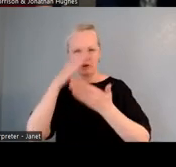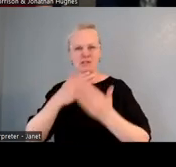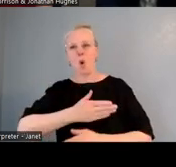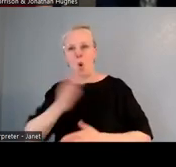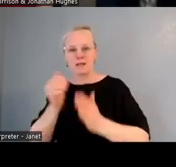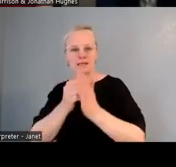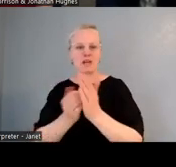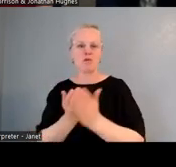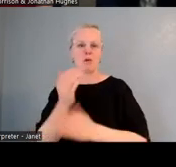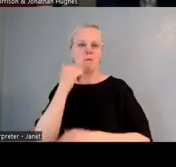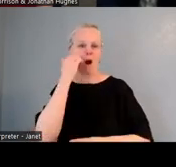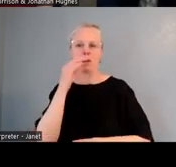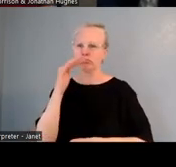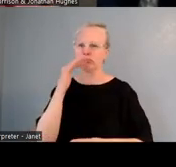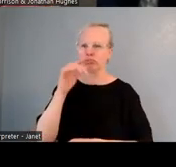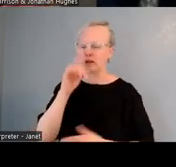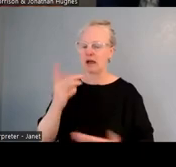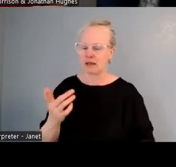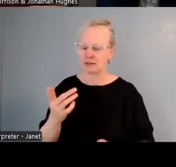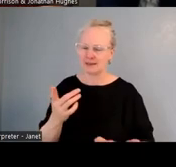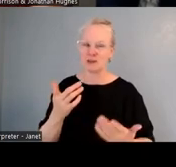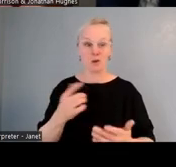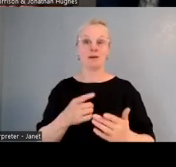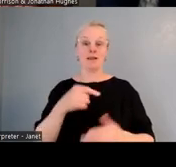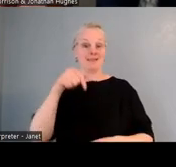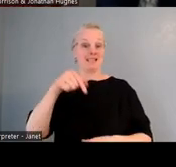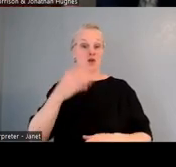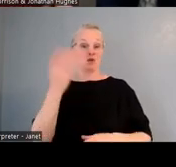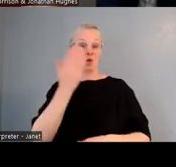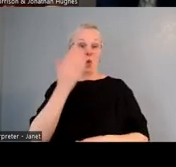and I think when I look at the students in this kura across the board,